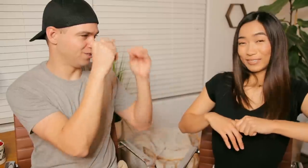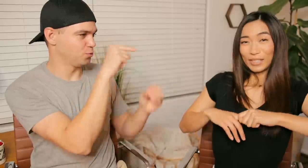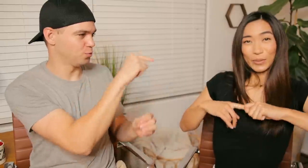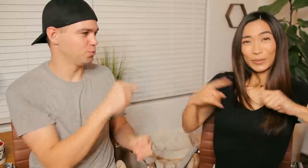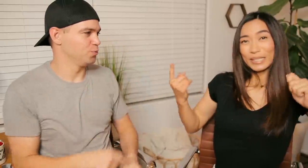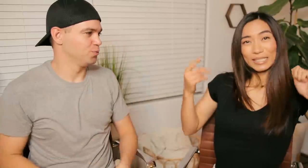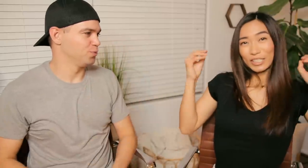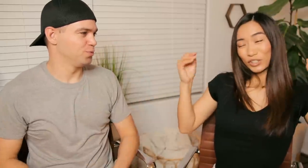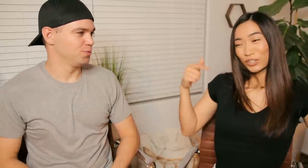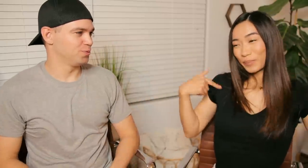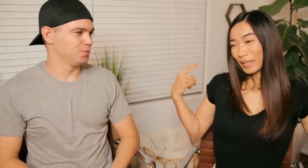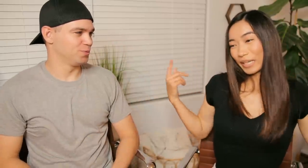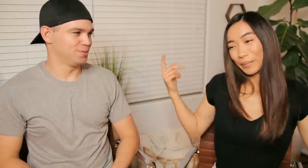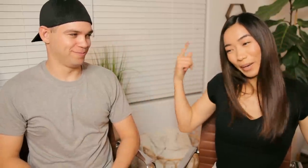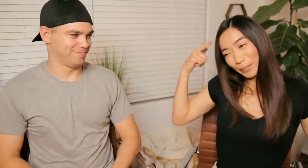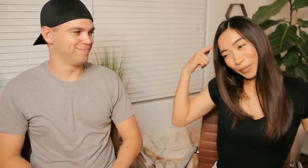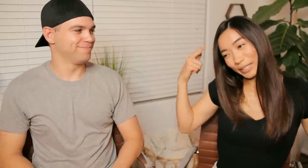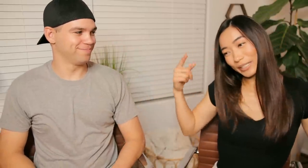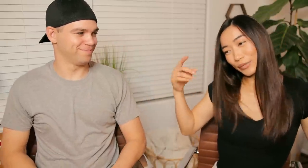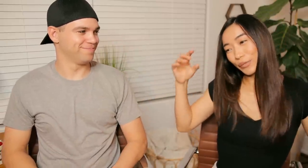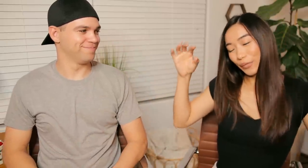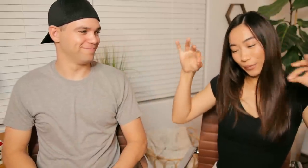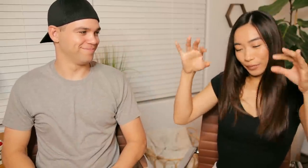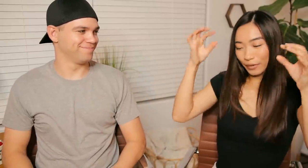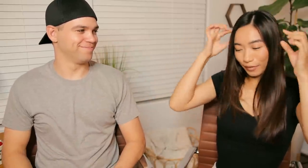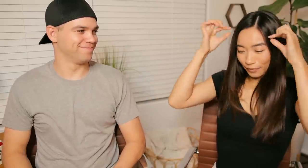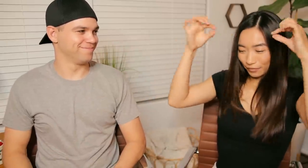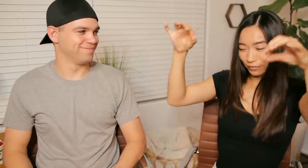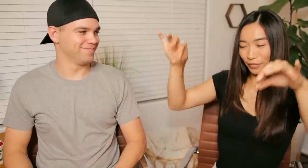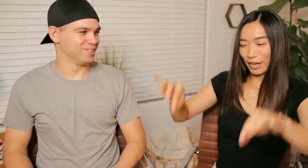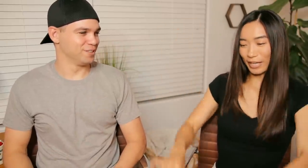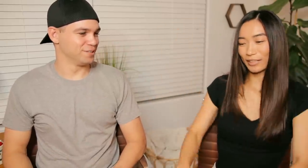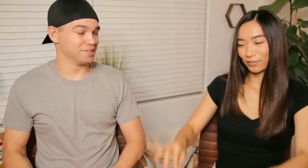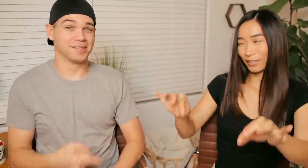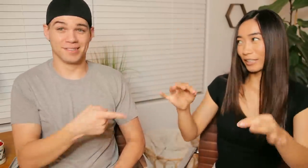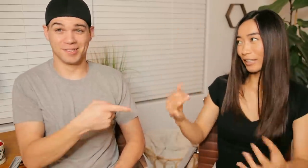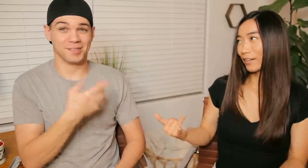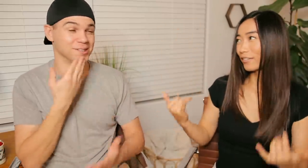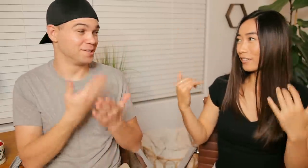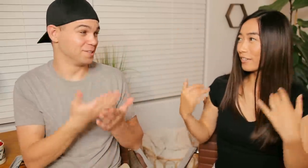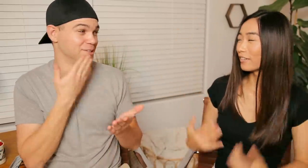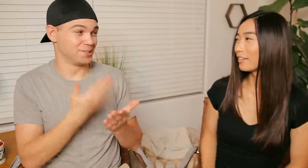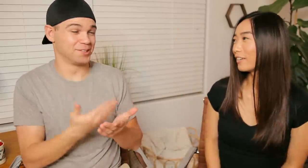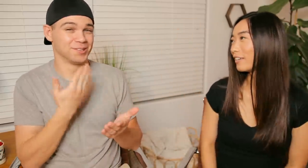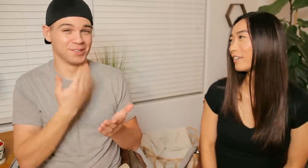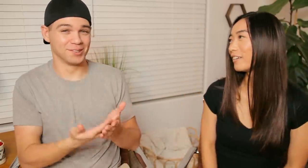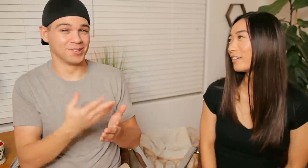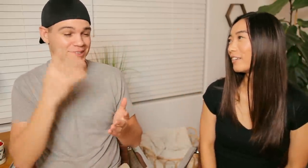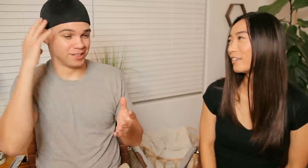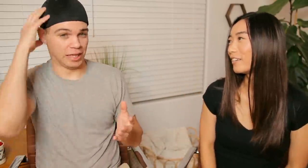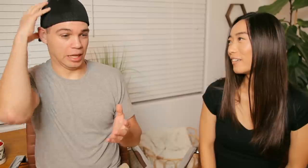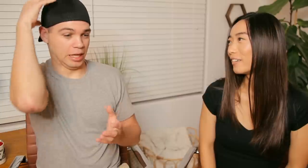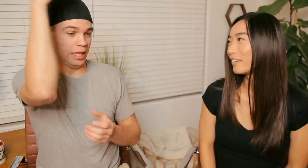E: He always teaches me and my brain is fried right now🍟 R: good use of expression!